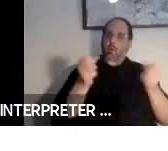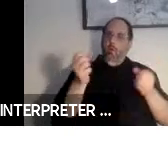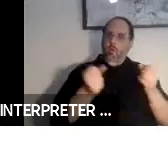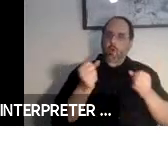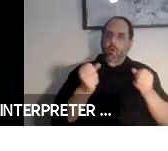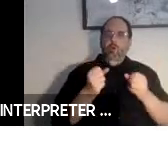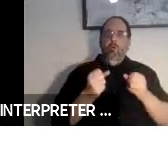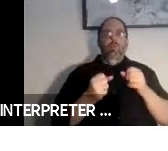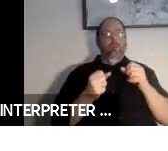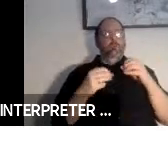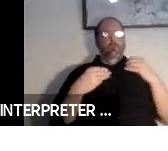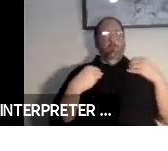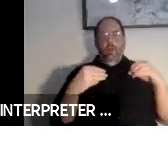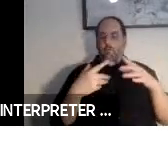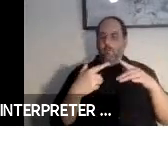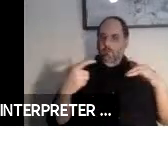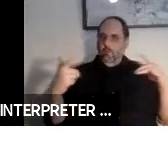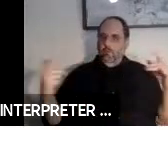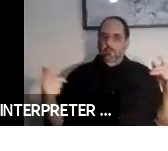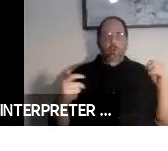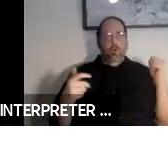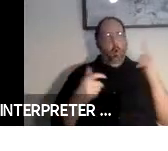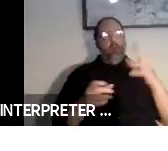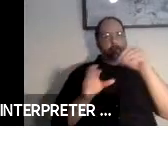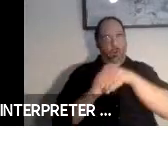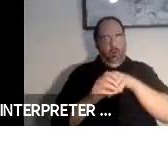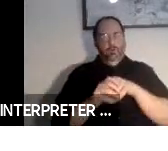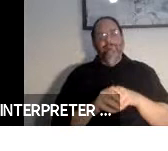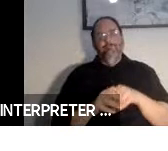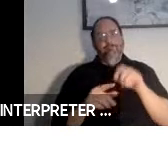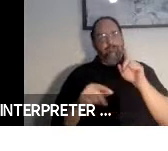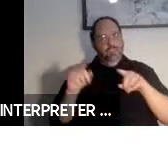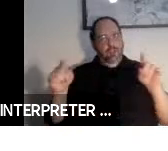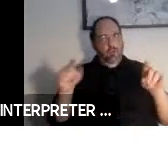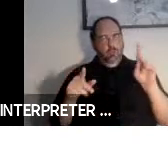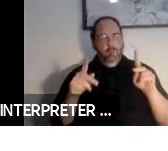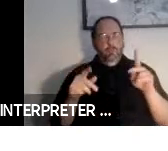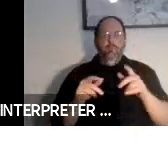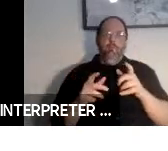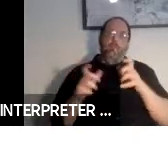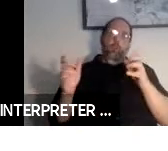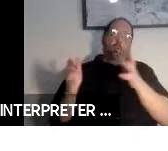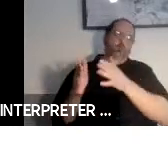you name it. Very diversified audience. We have a wide range of different standards.